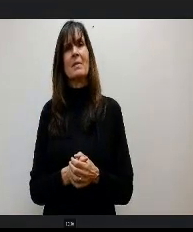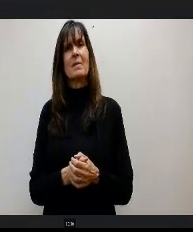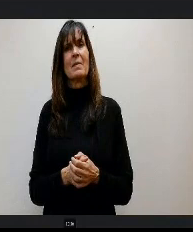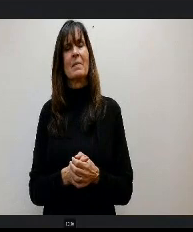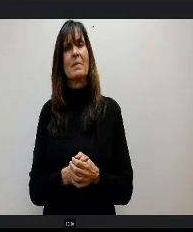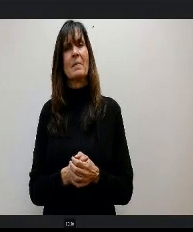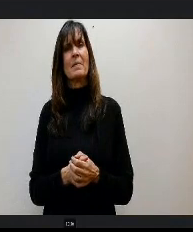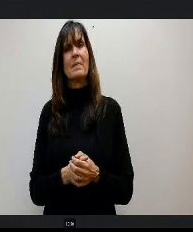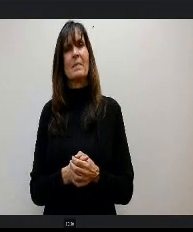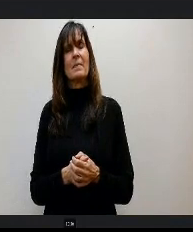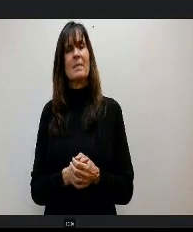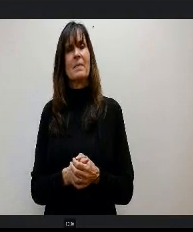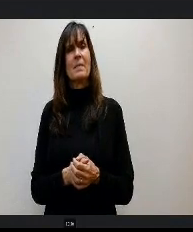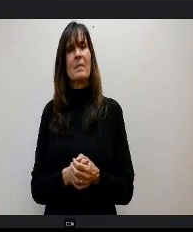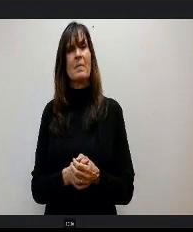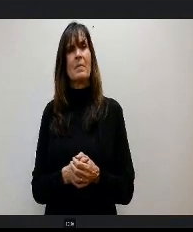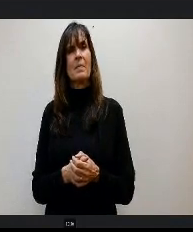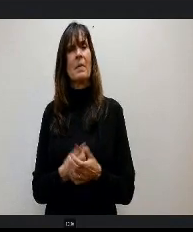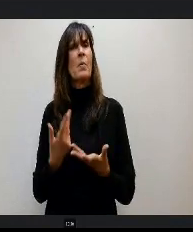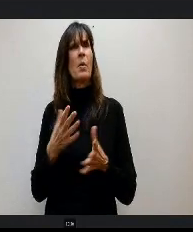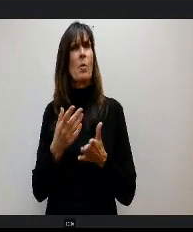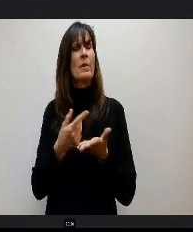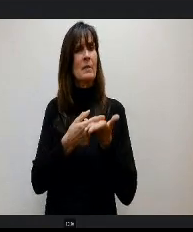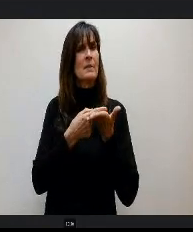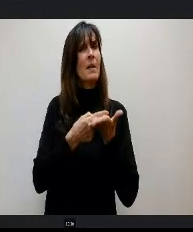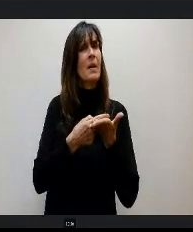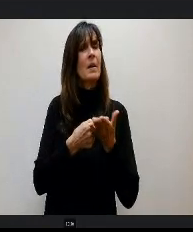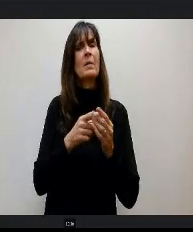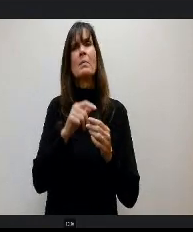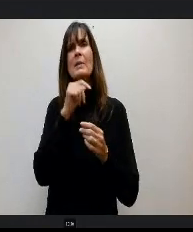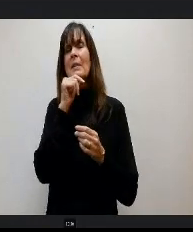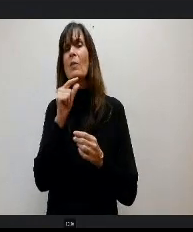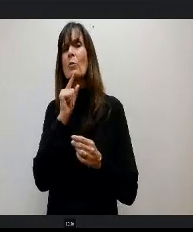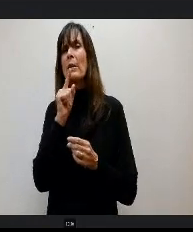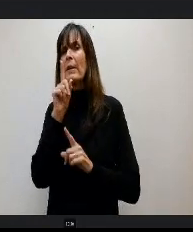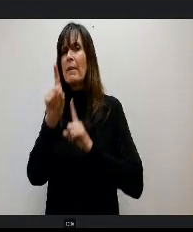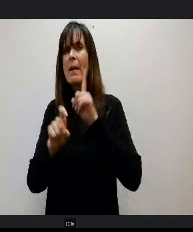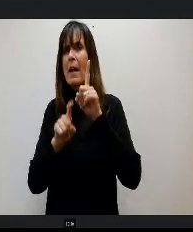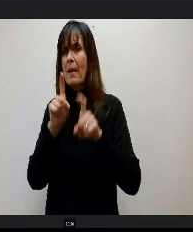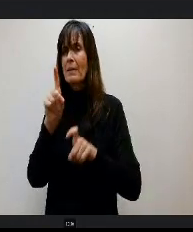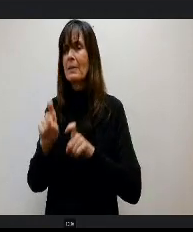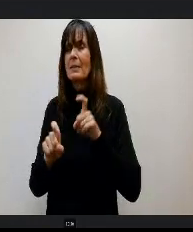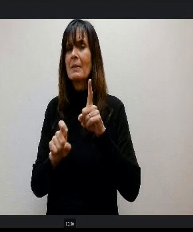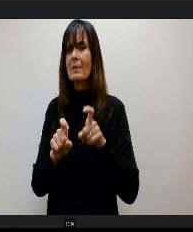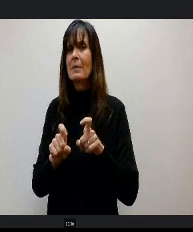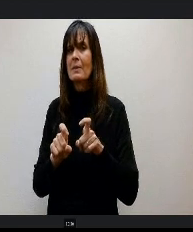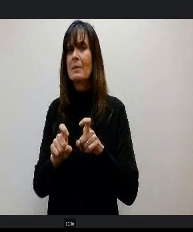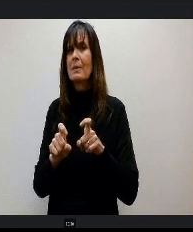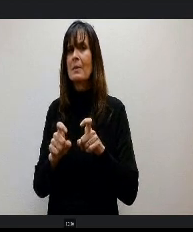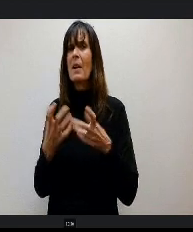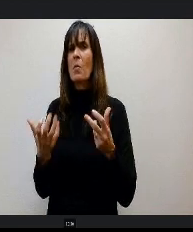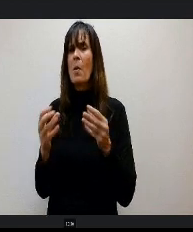Talked about, but we didn't really have a chance to ask as many questions as I think we could have because we were near the end of